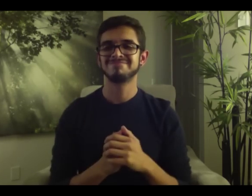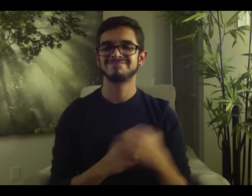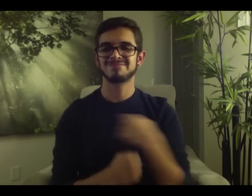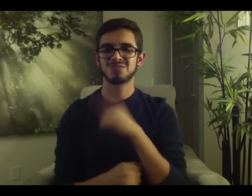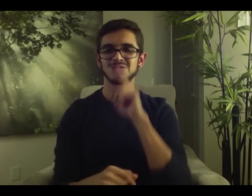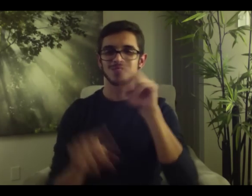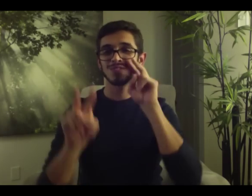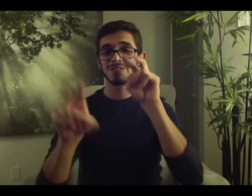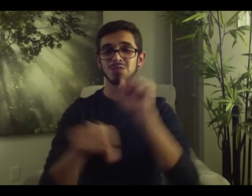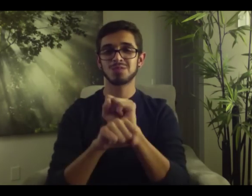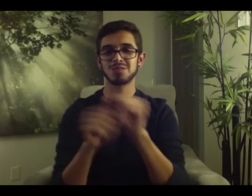We are really looking forward to working with you all!